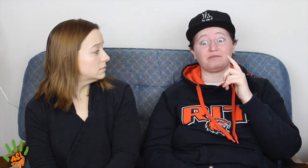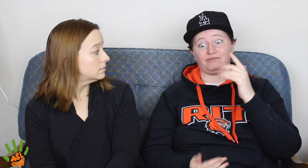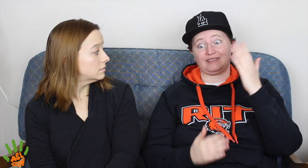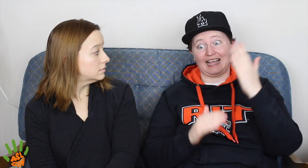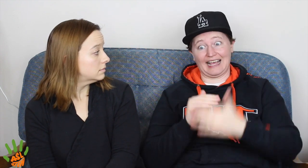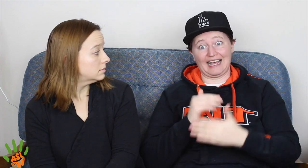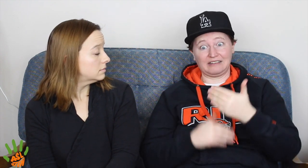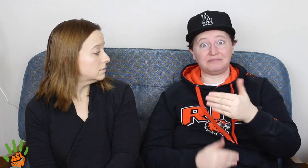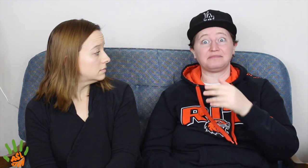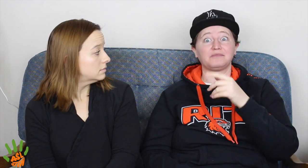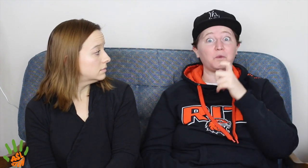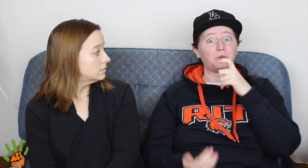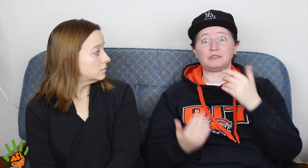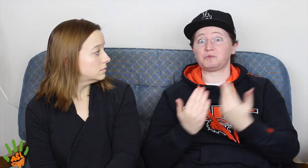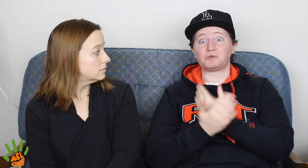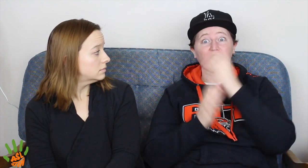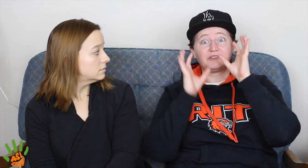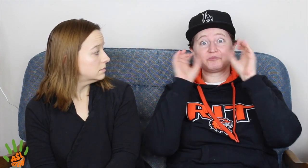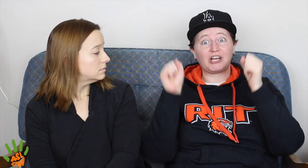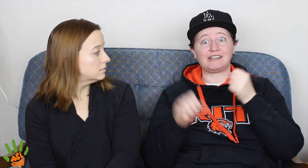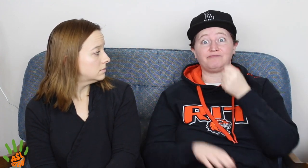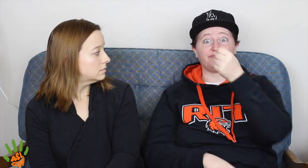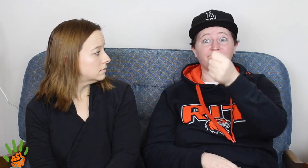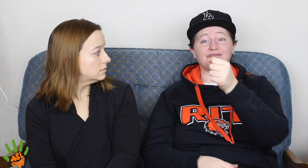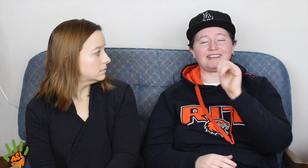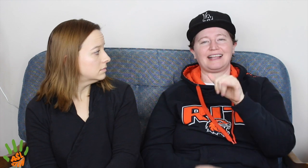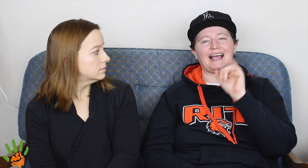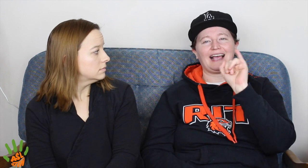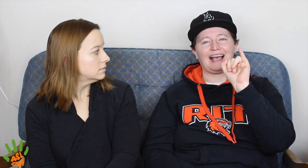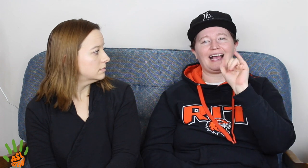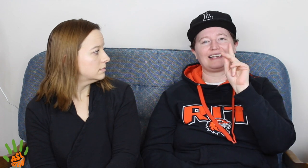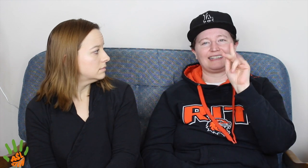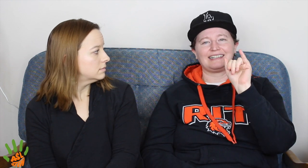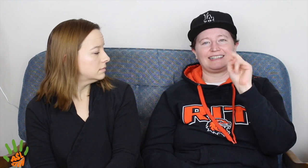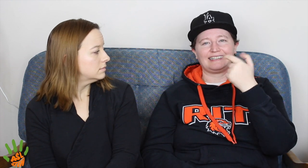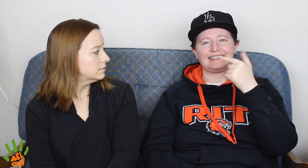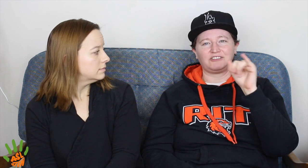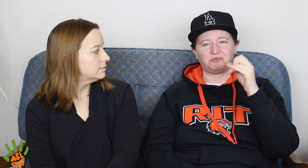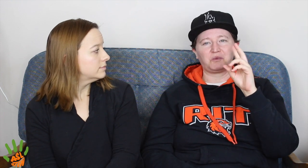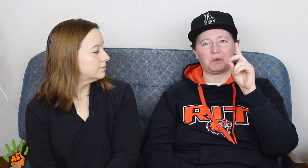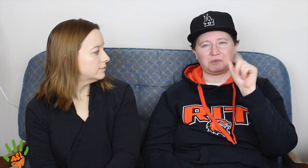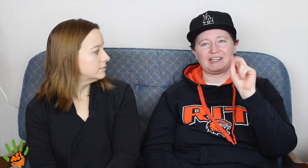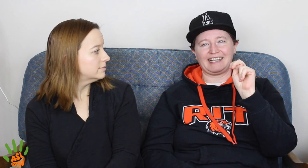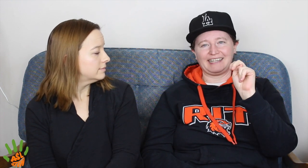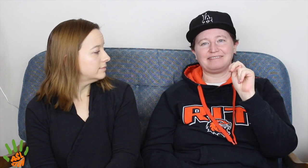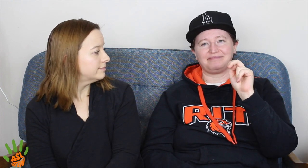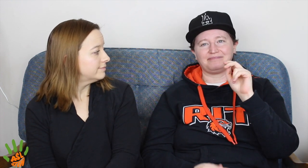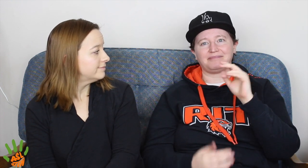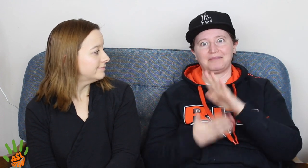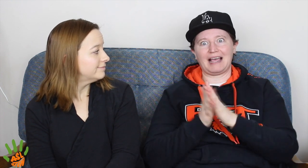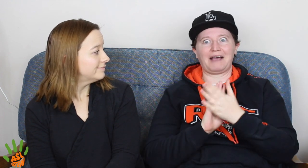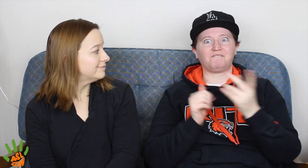Then they picked the new president who was I. King Jordan.